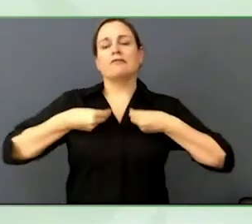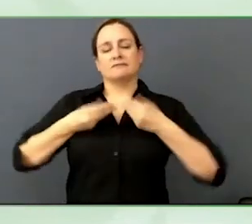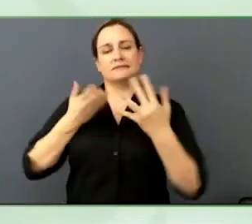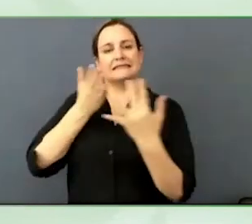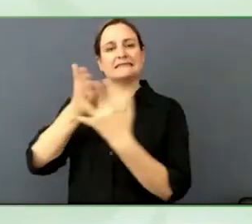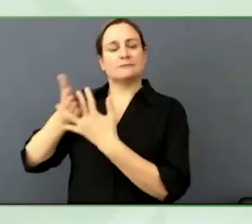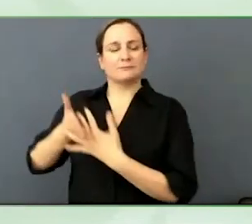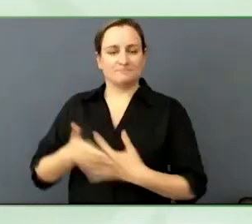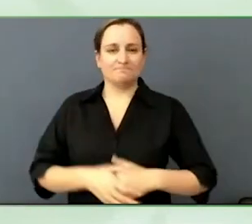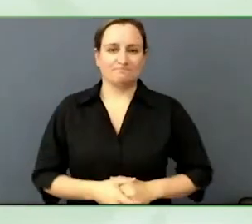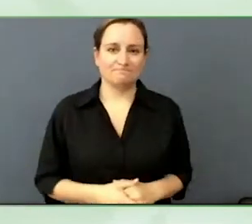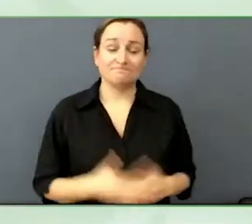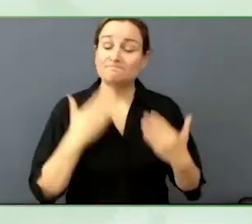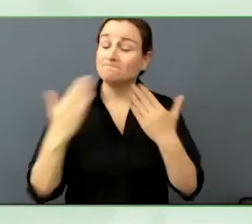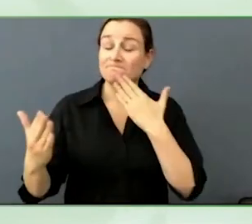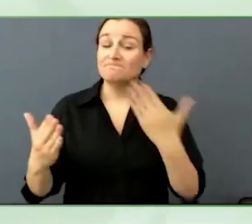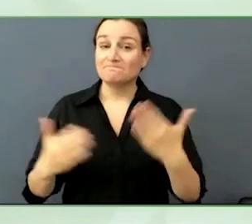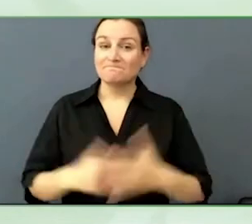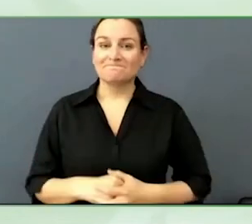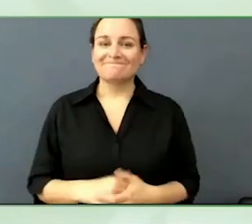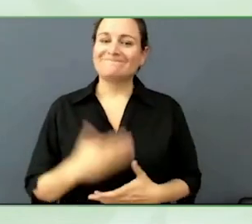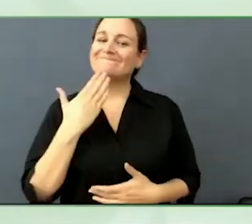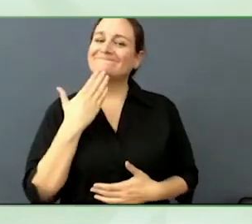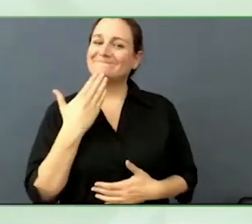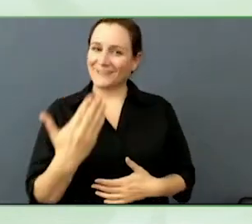Thank you, Frances, one more thing.